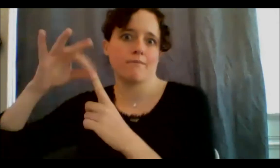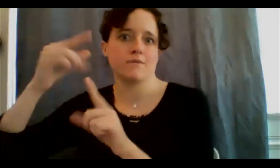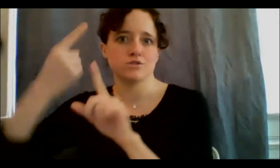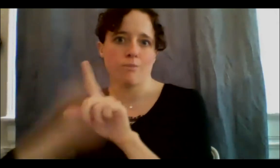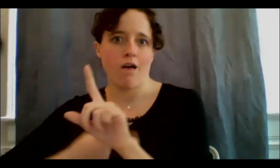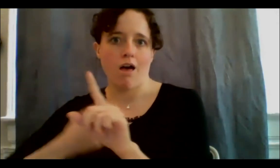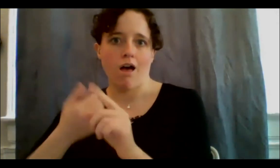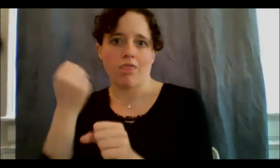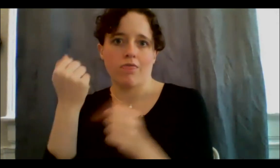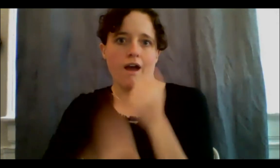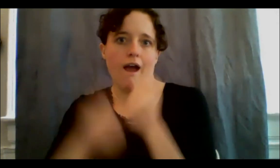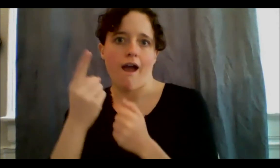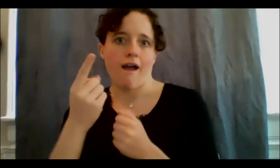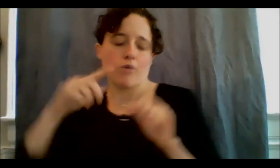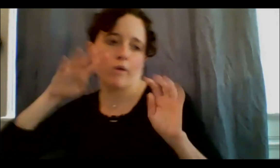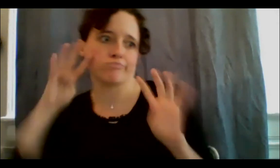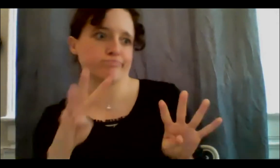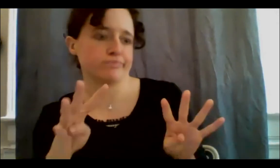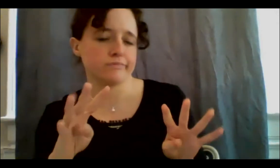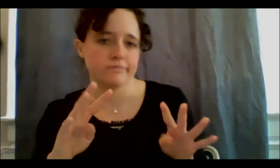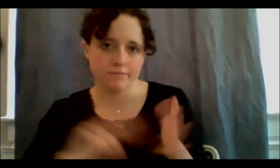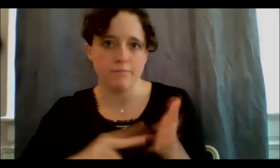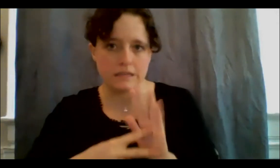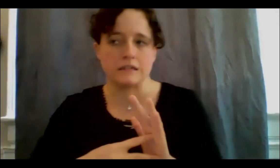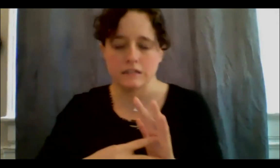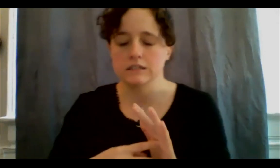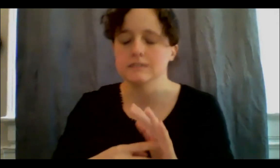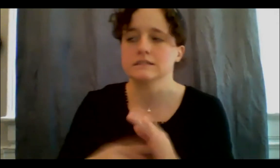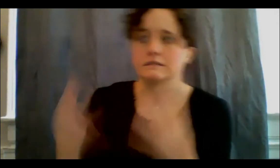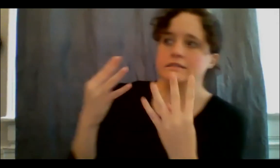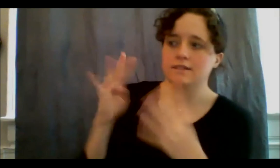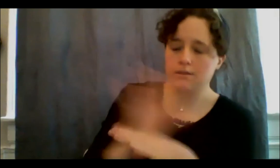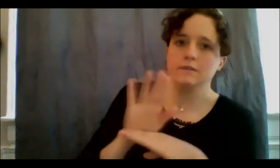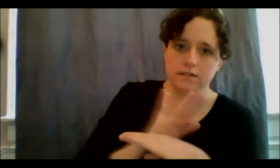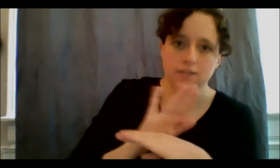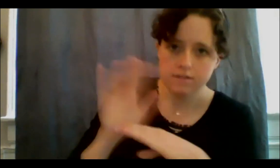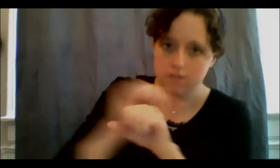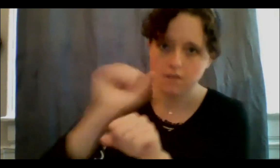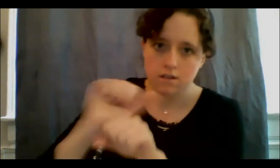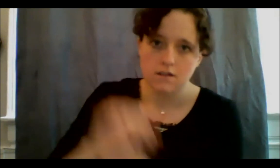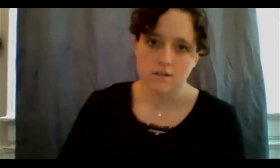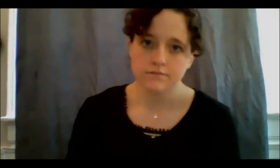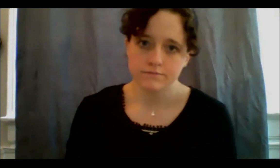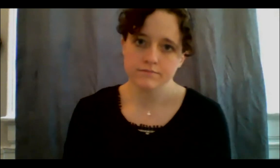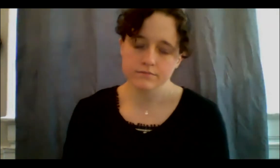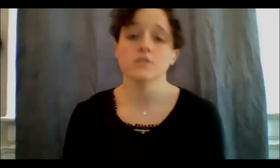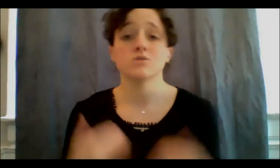month that you get really, really busy. So, you know, everyone is saying, "you know, there are 11 other months. You could incorporate Black programming